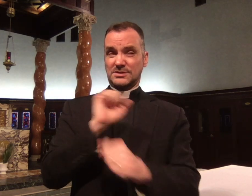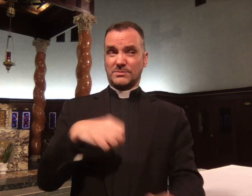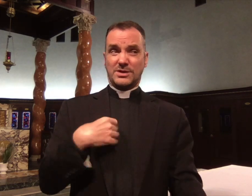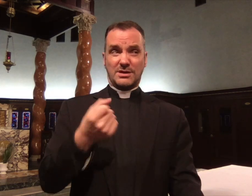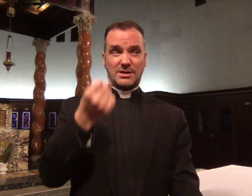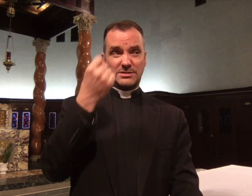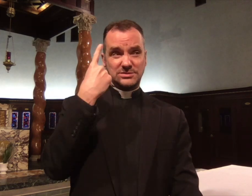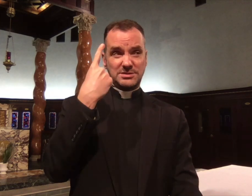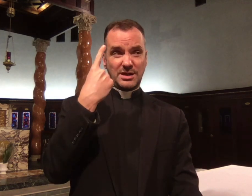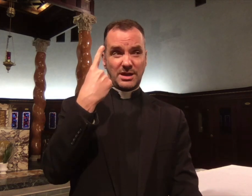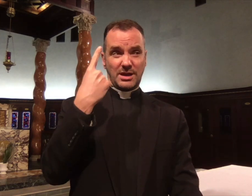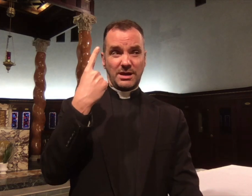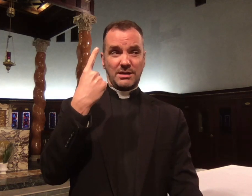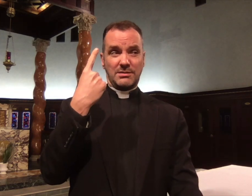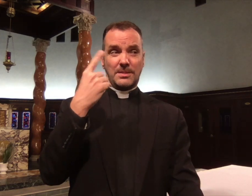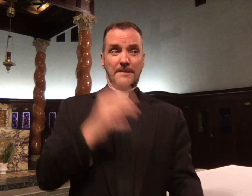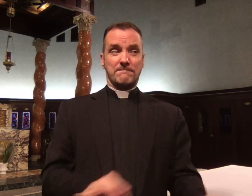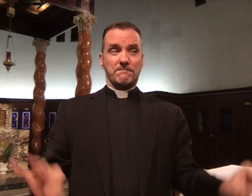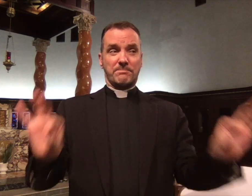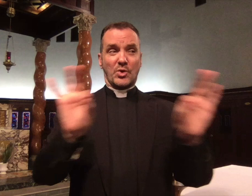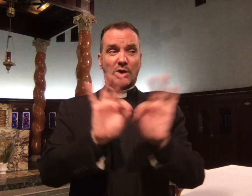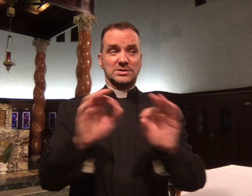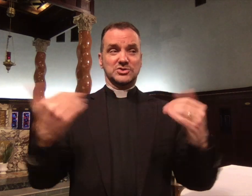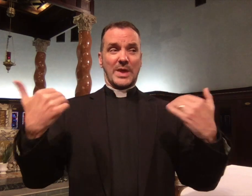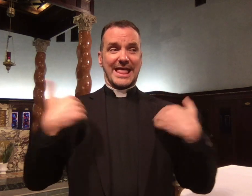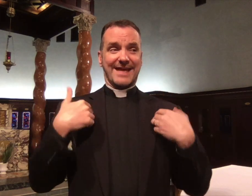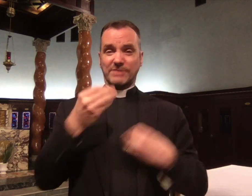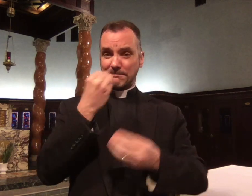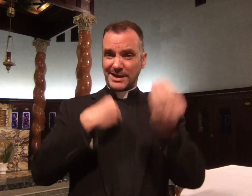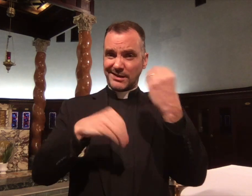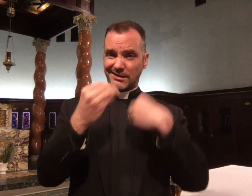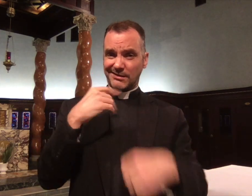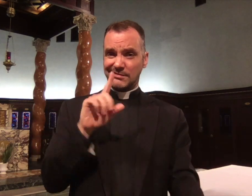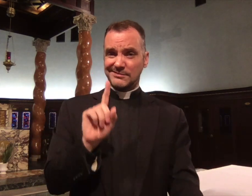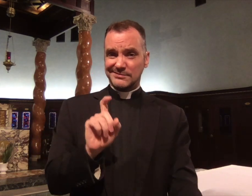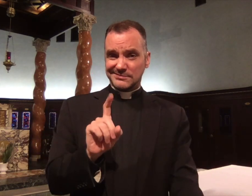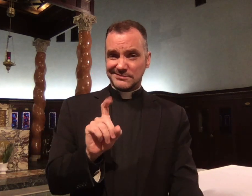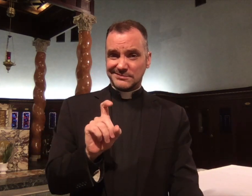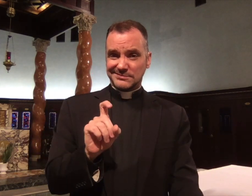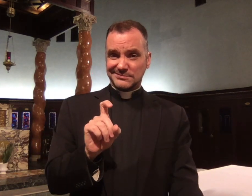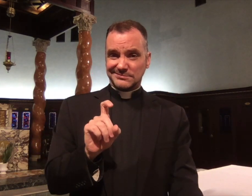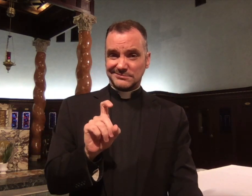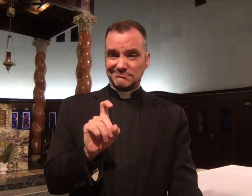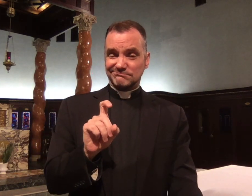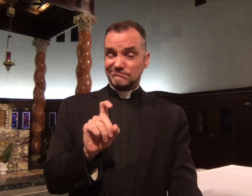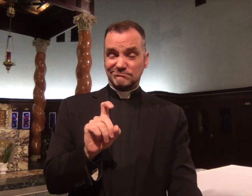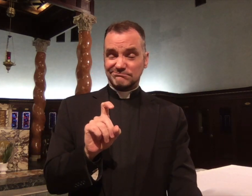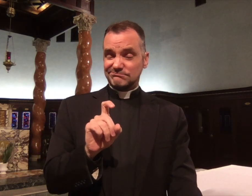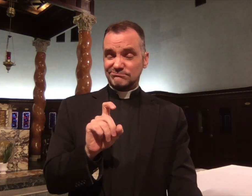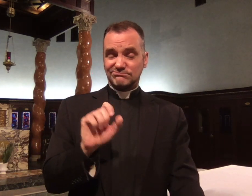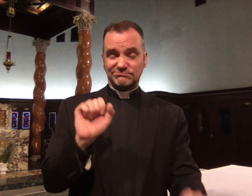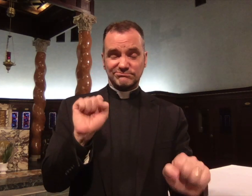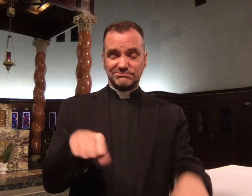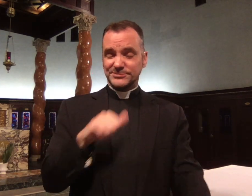Could we understand the importance of having a meal together?